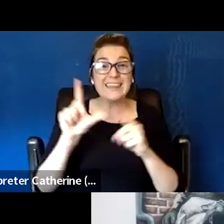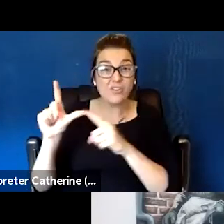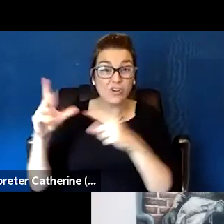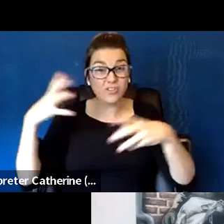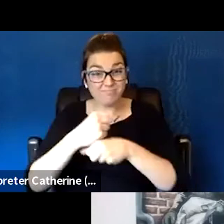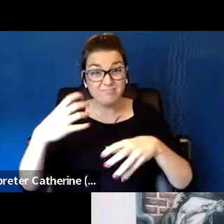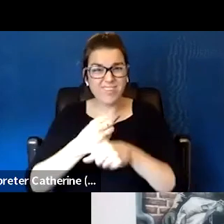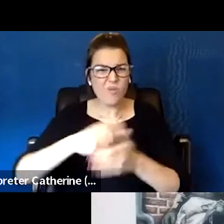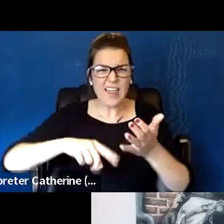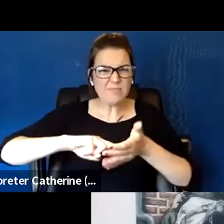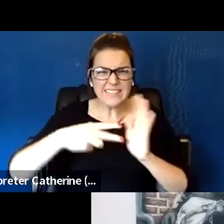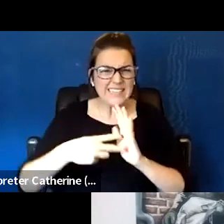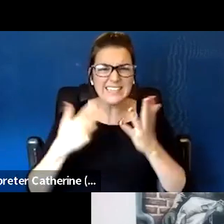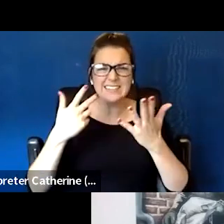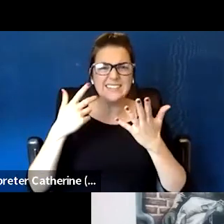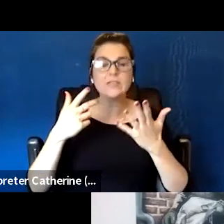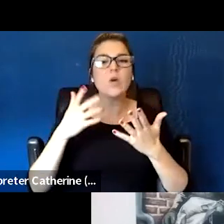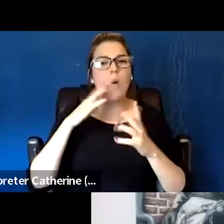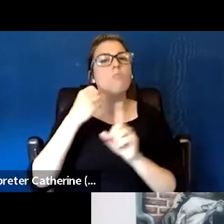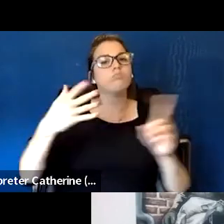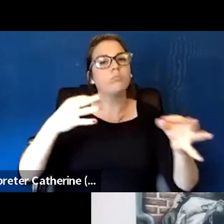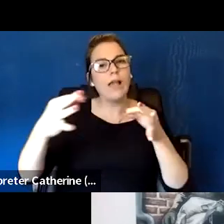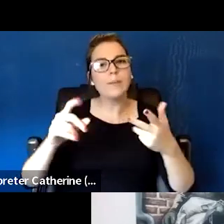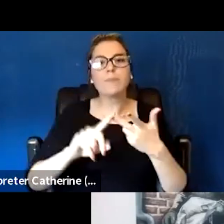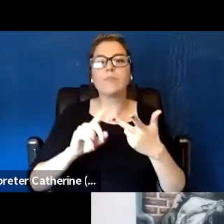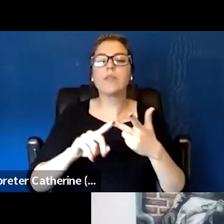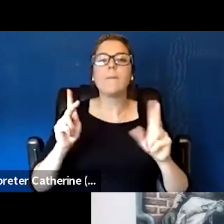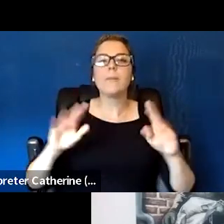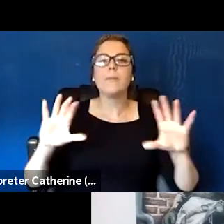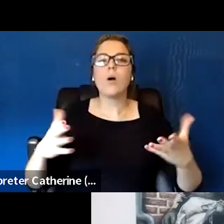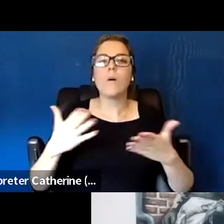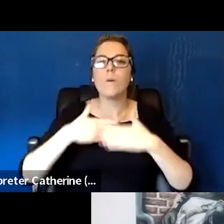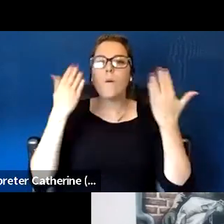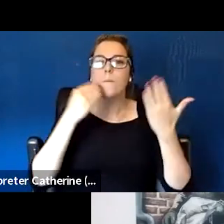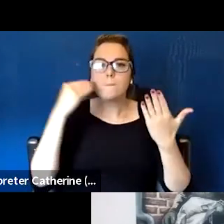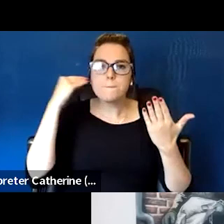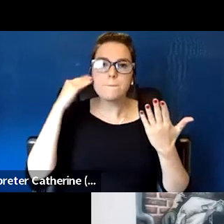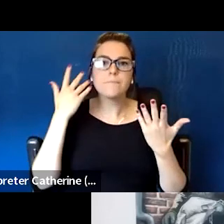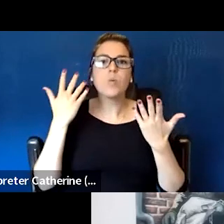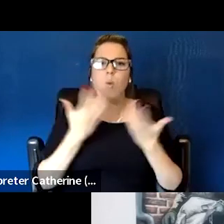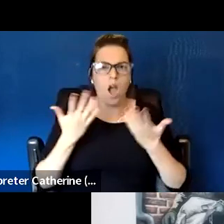it addresses the history of homelessness and their own resources. So that's something that the National Coalition